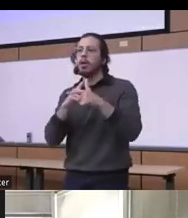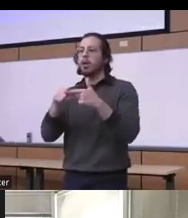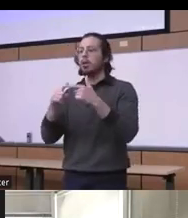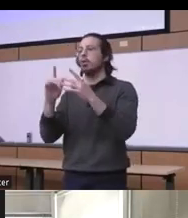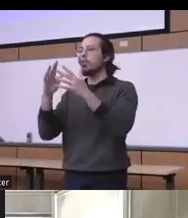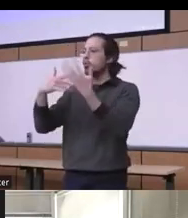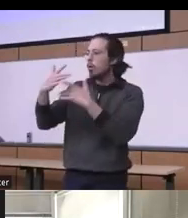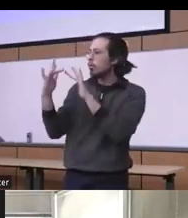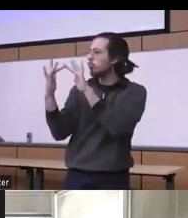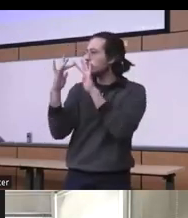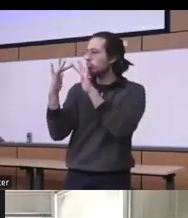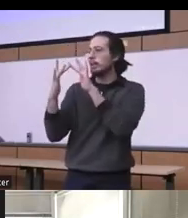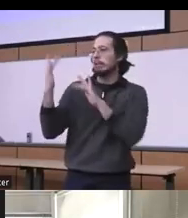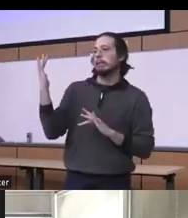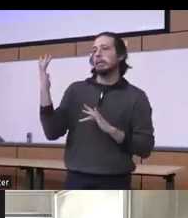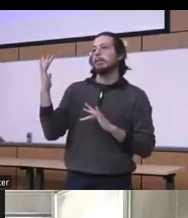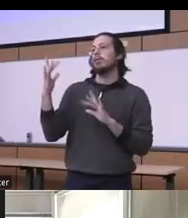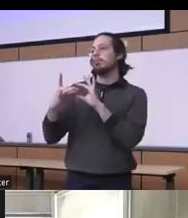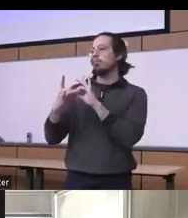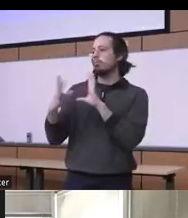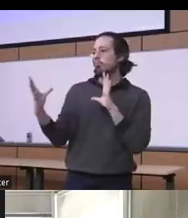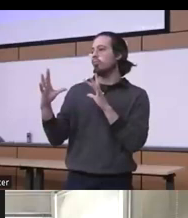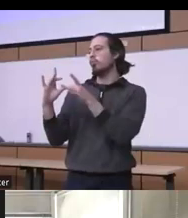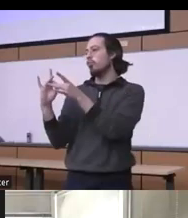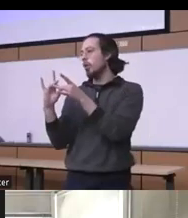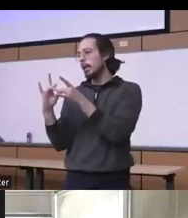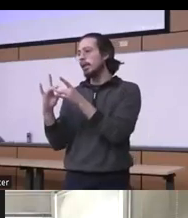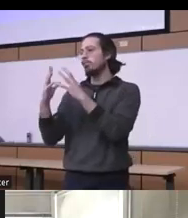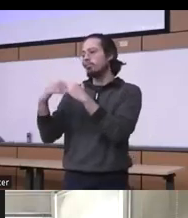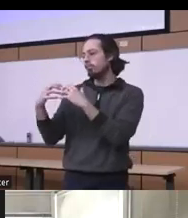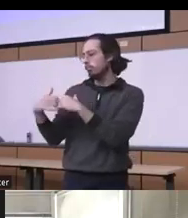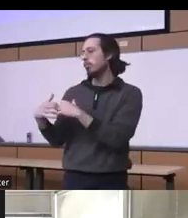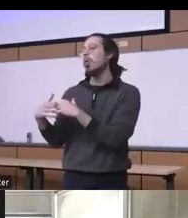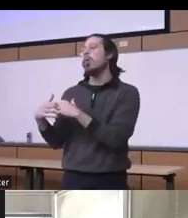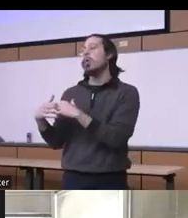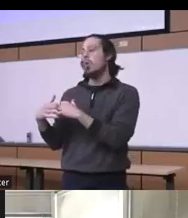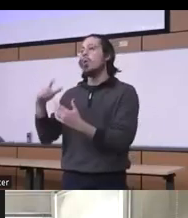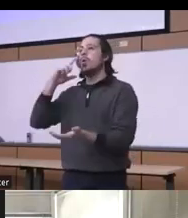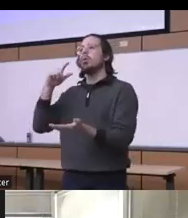and their relationships kind of falling apart that there is a new Norm to really kind of be